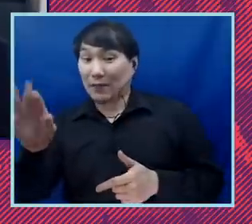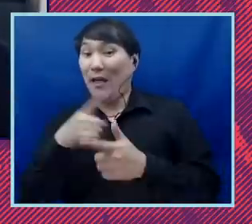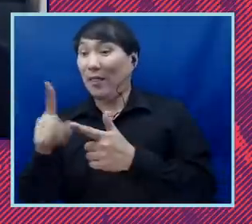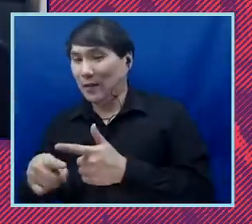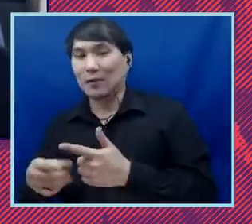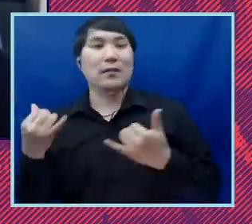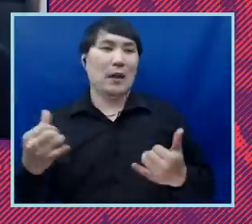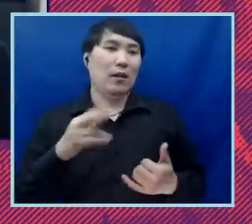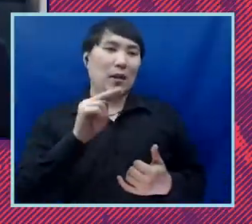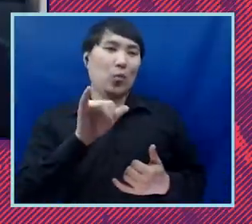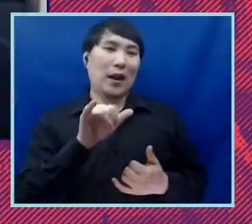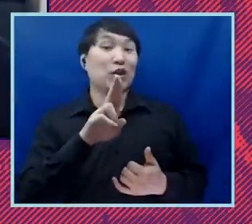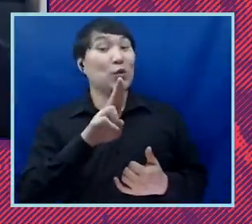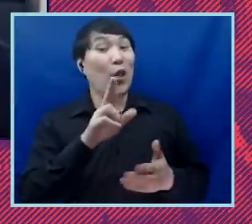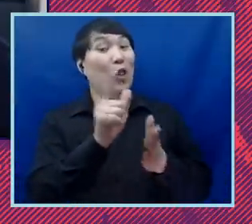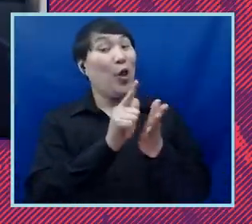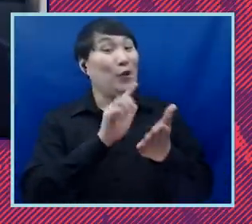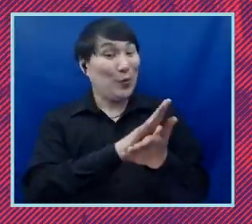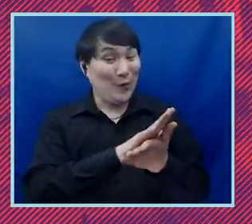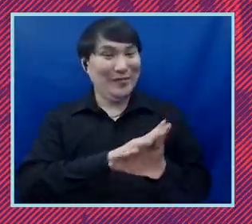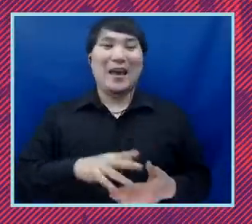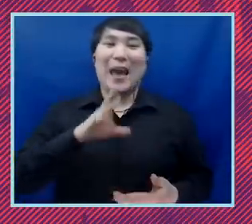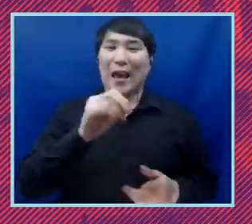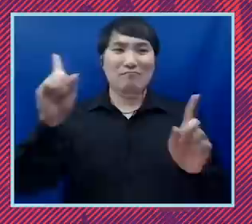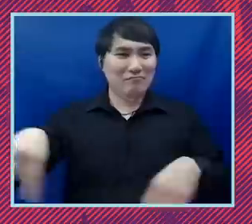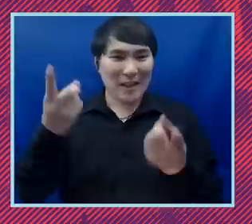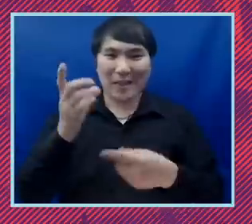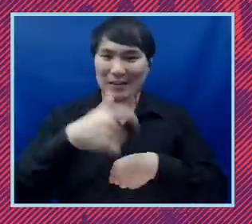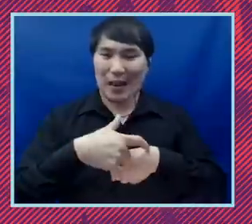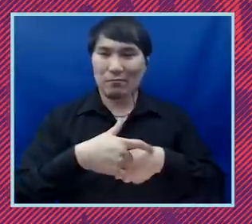I'm at NYU Law School, and throughout that time I've always welcomed every opportunity to support